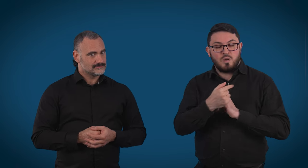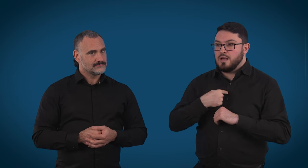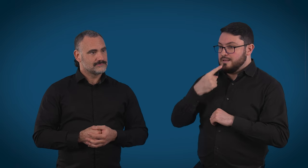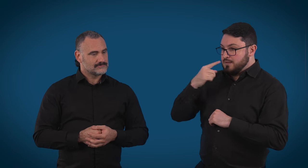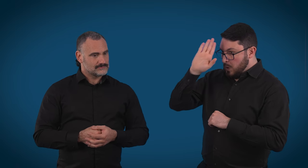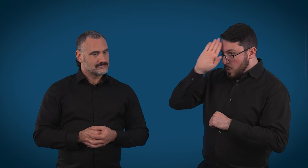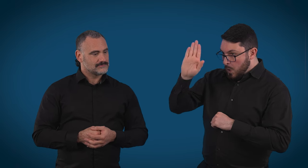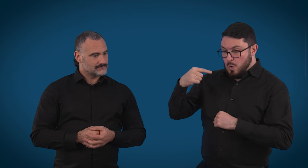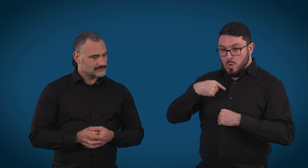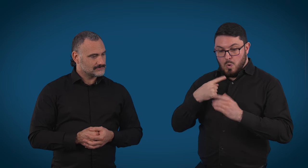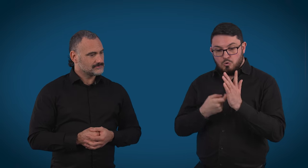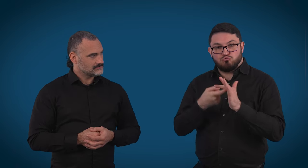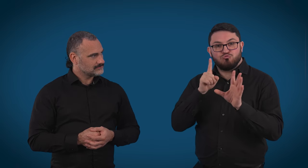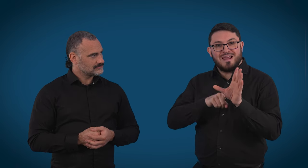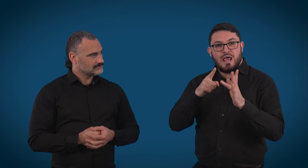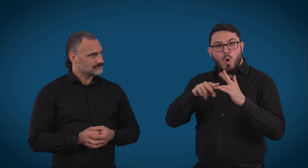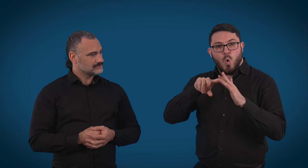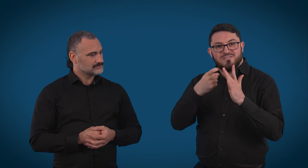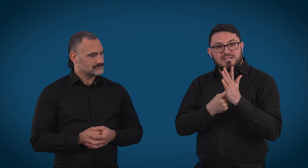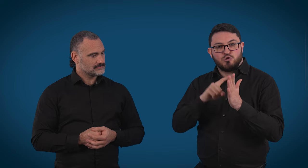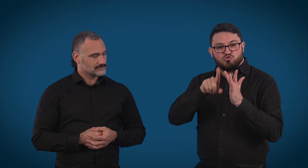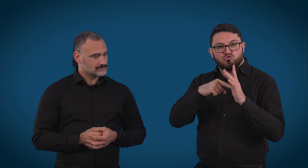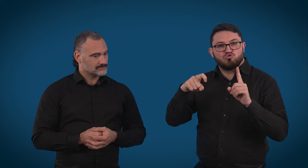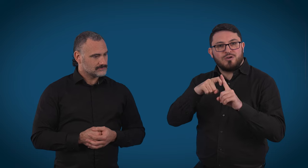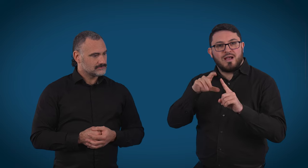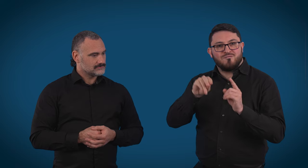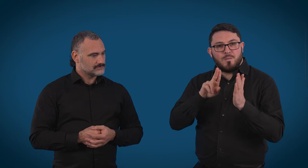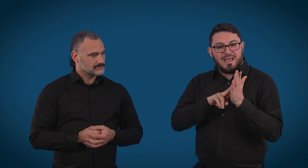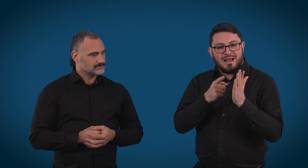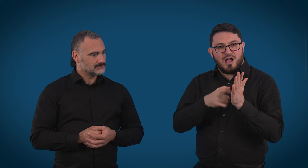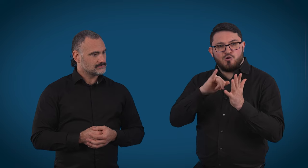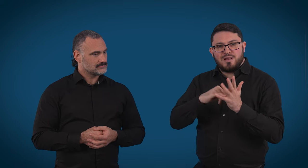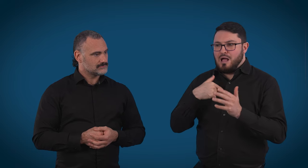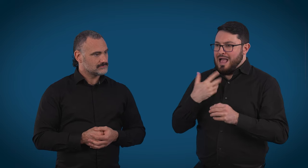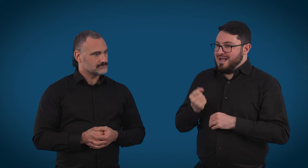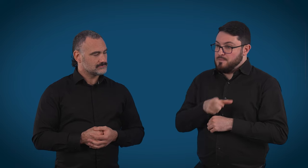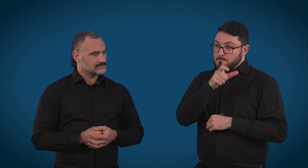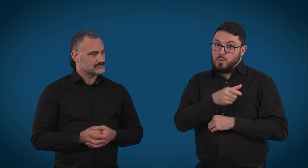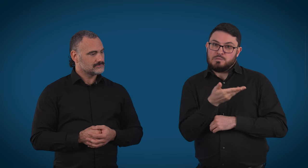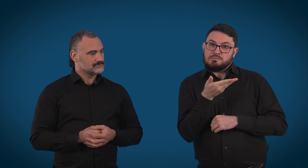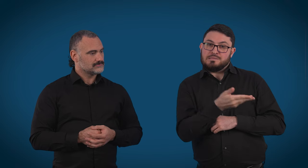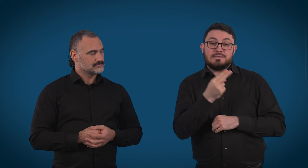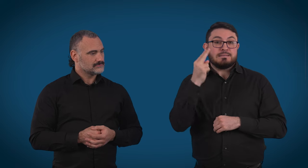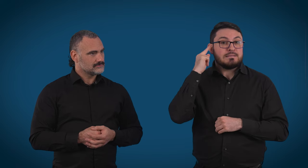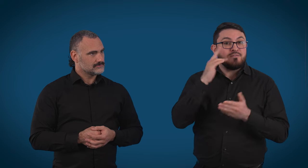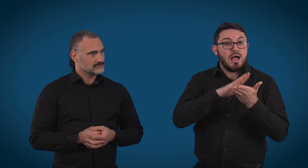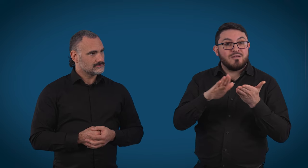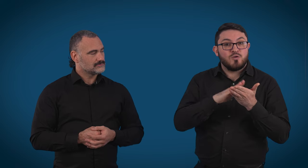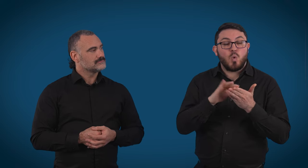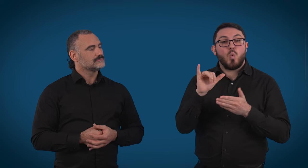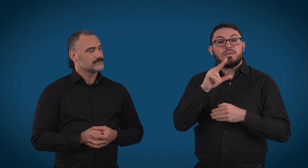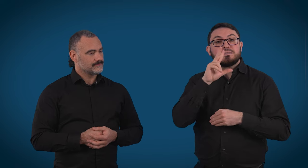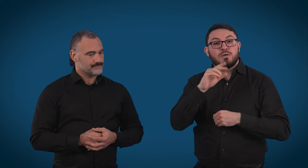I'd say, hello, this is relay officer Jack from the National Relay Service. I have someone on the line for you who is deaf, hard of hearing or has